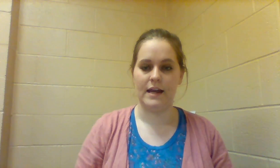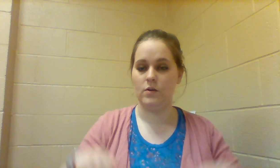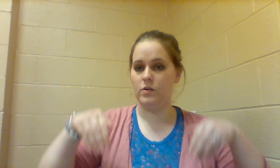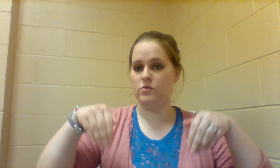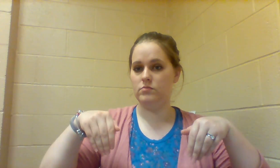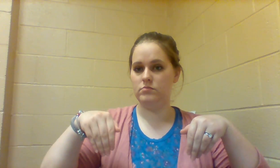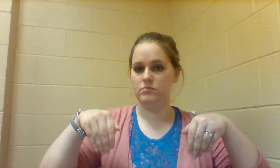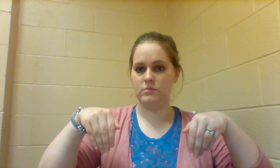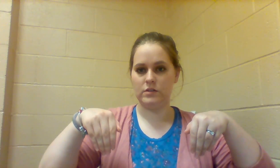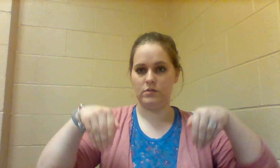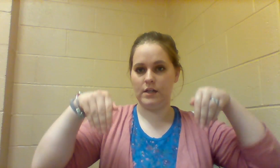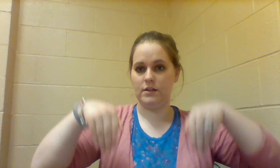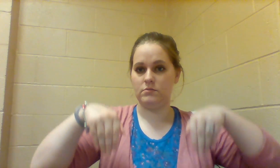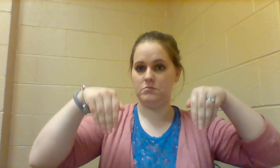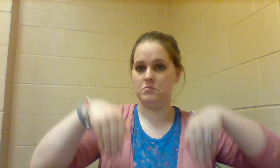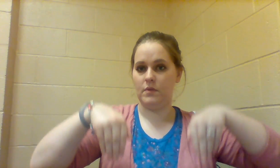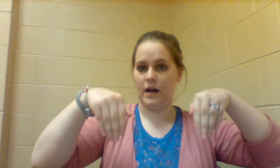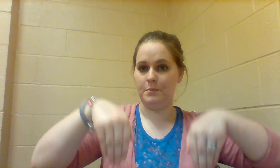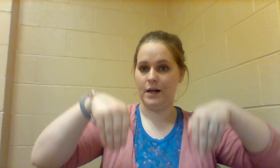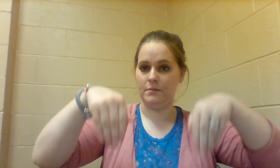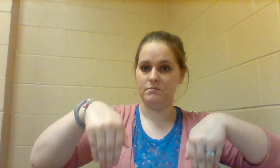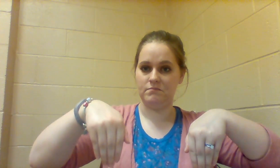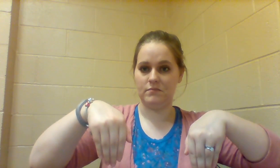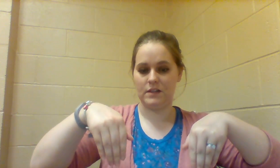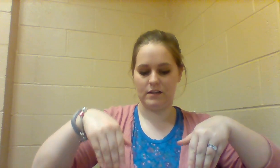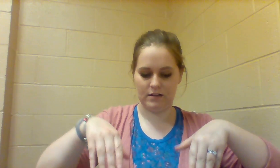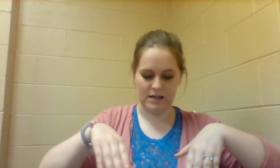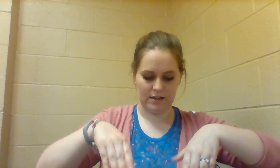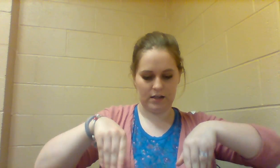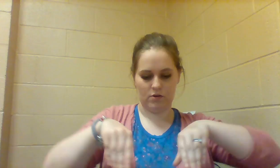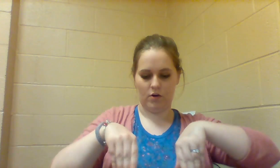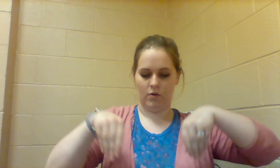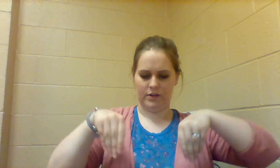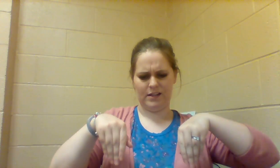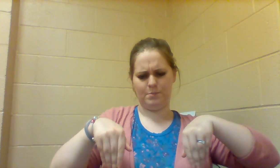KANGAROO so like hop hop kind of like you're holding